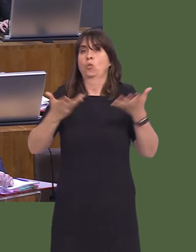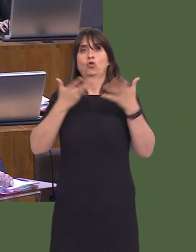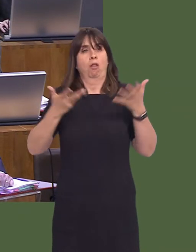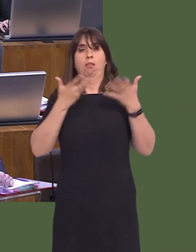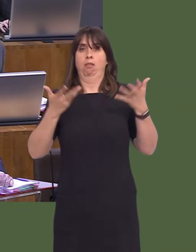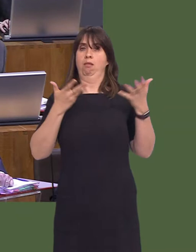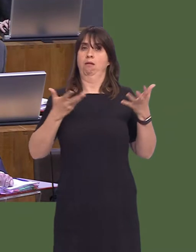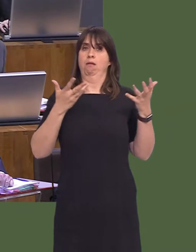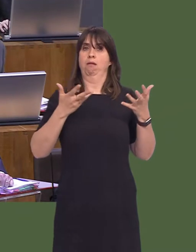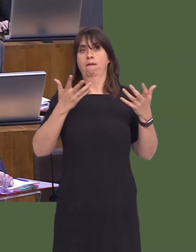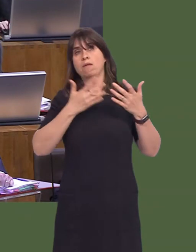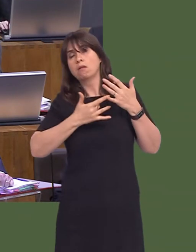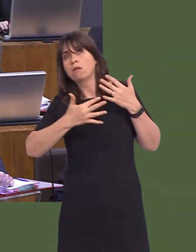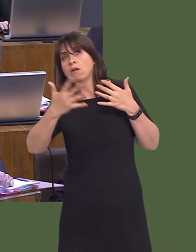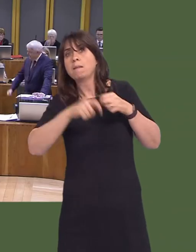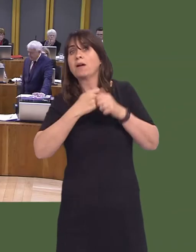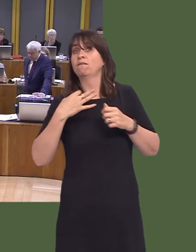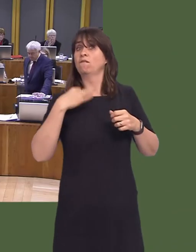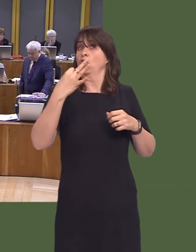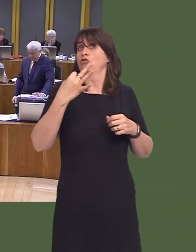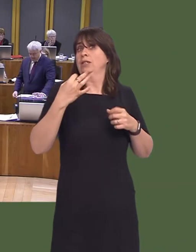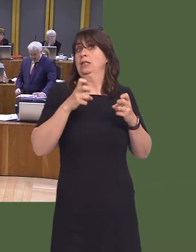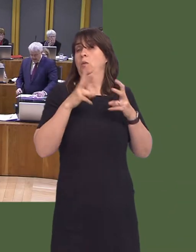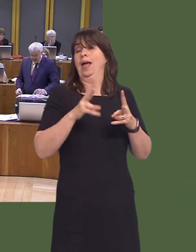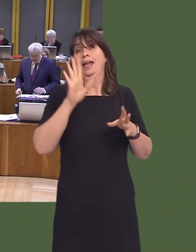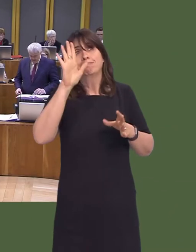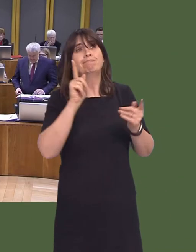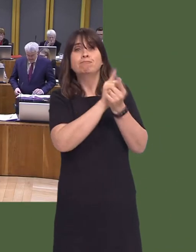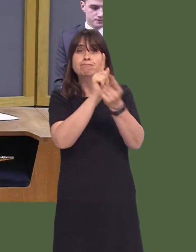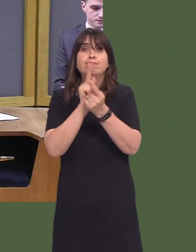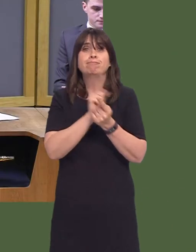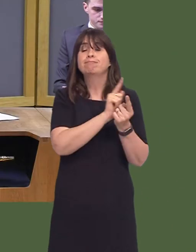in months and years to come is as effective as it can be.